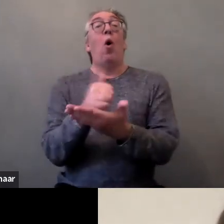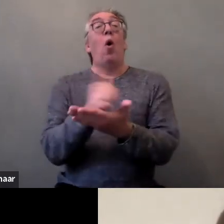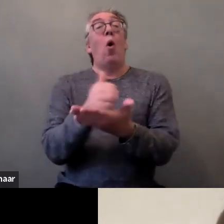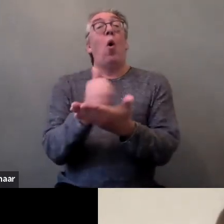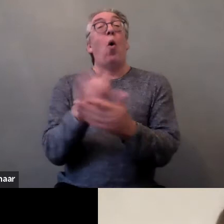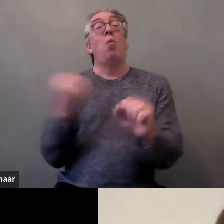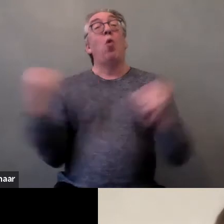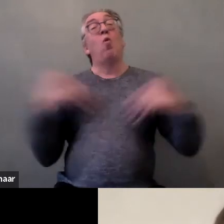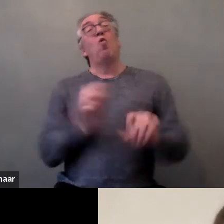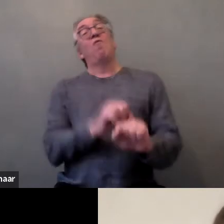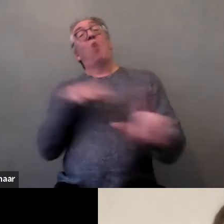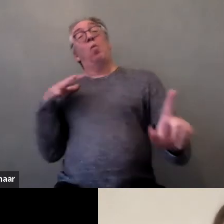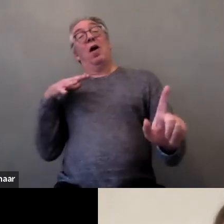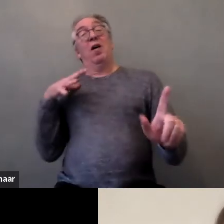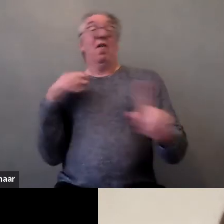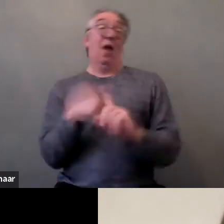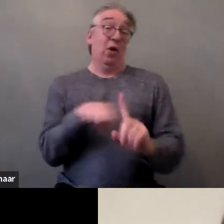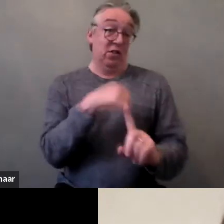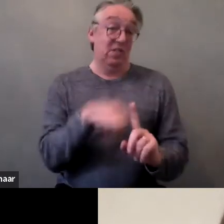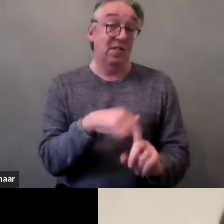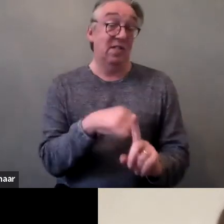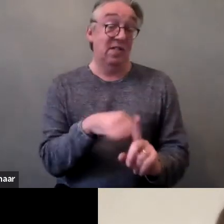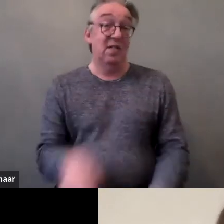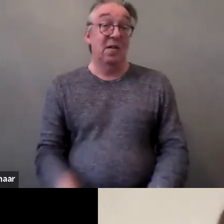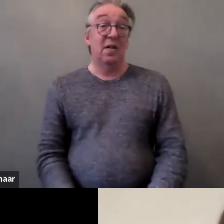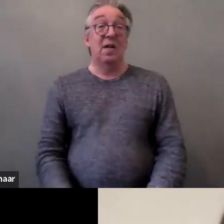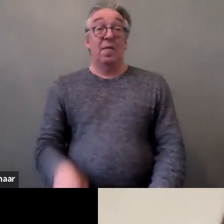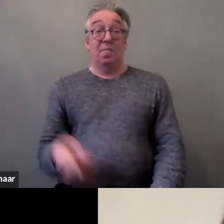that is present, especially it was vocal unfortunately in Poland